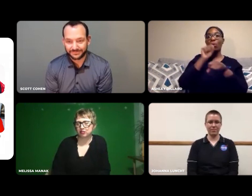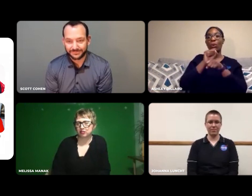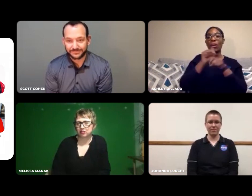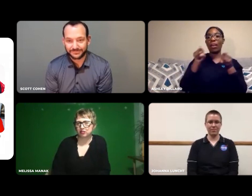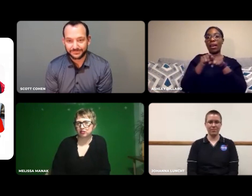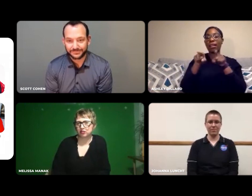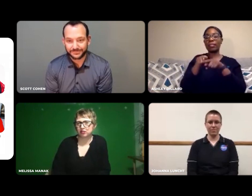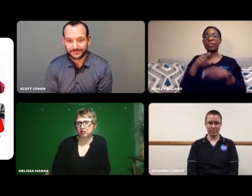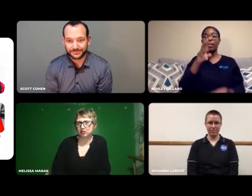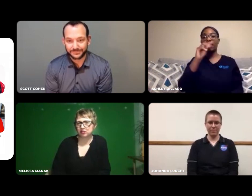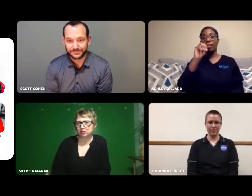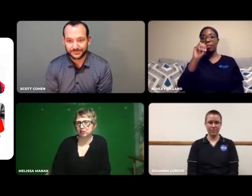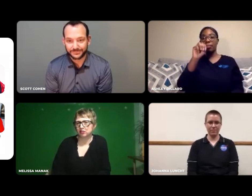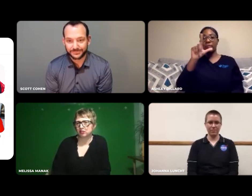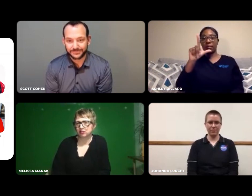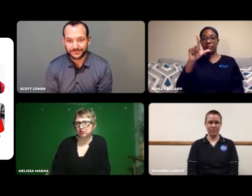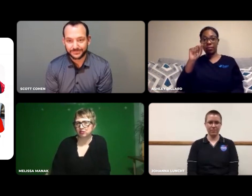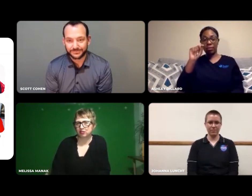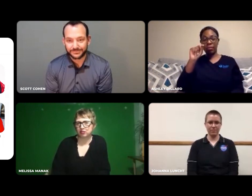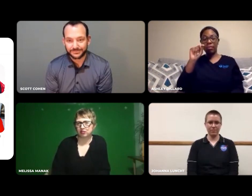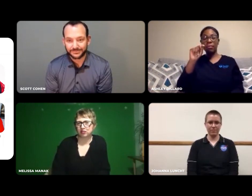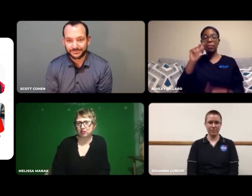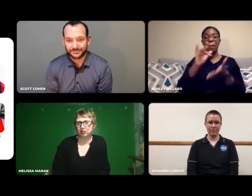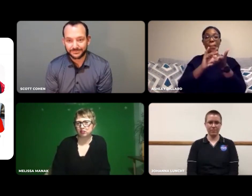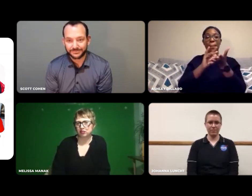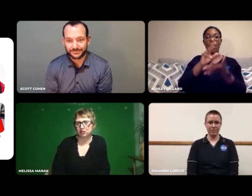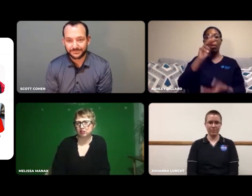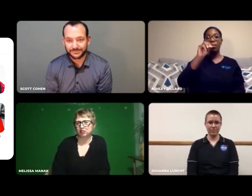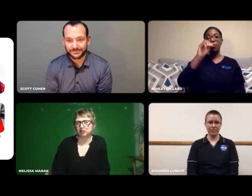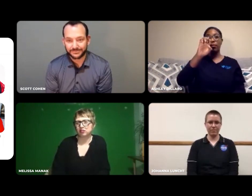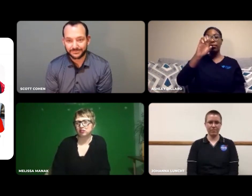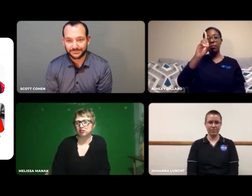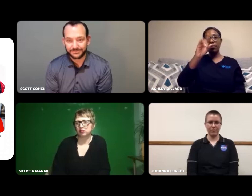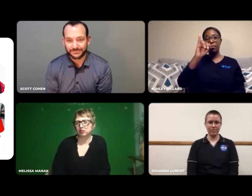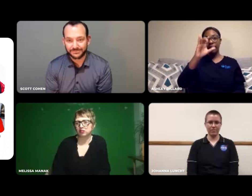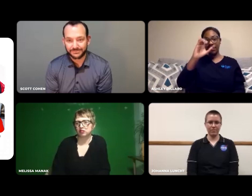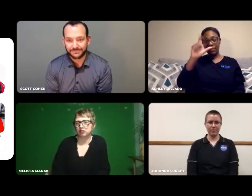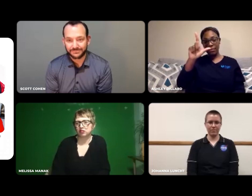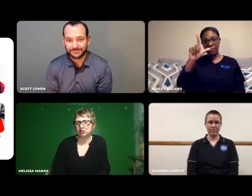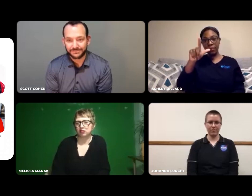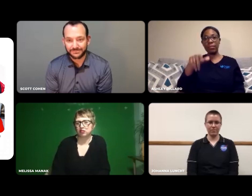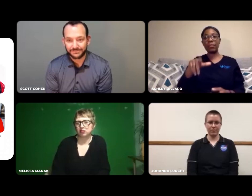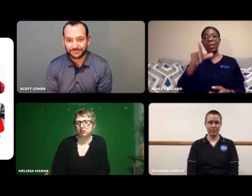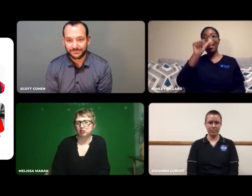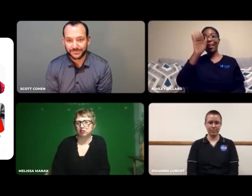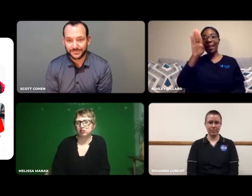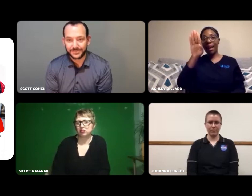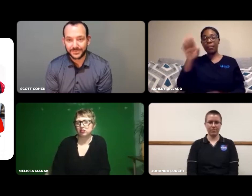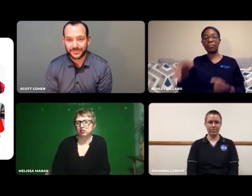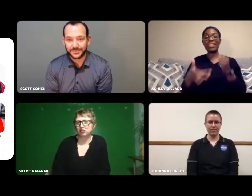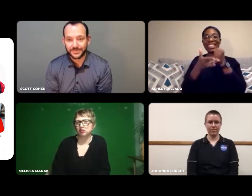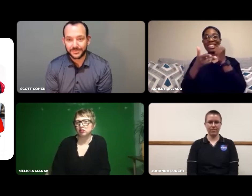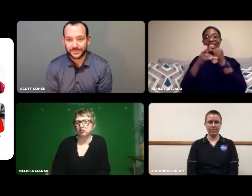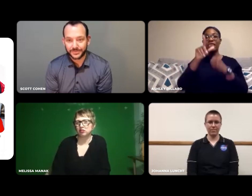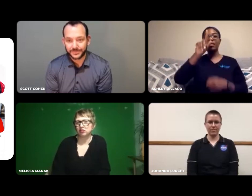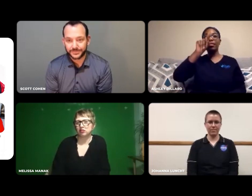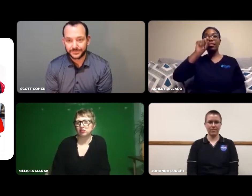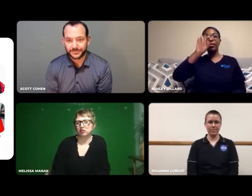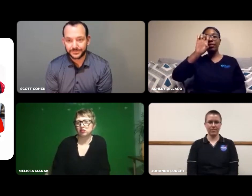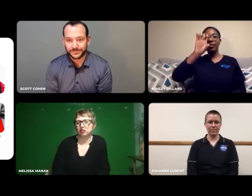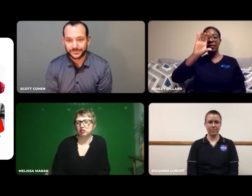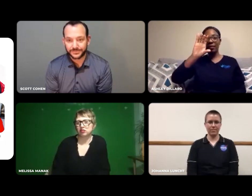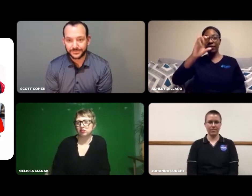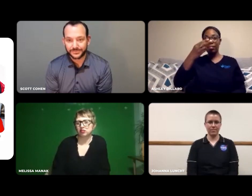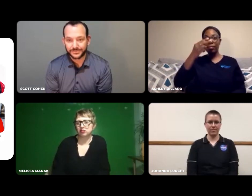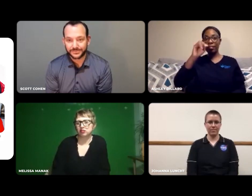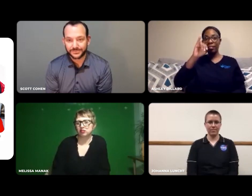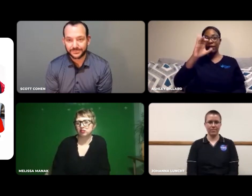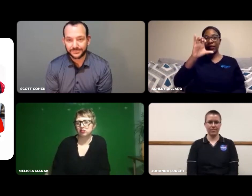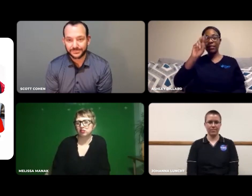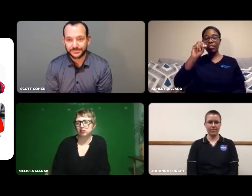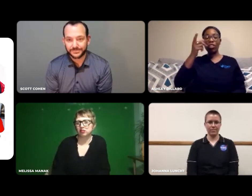I work as a medical lab technician, or "MLT."